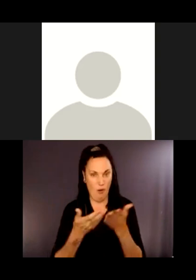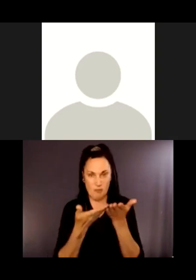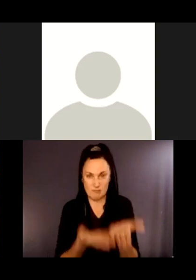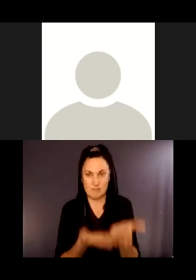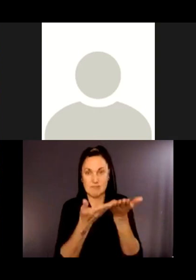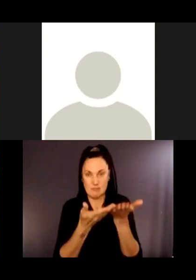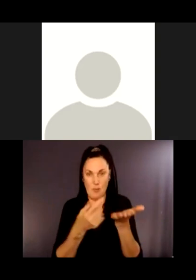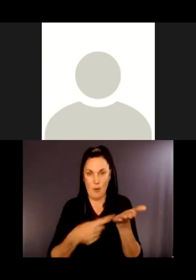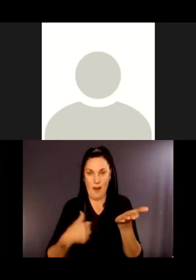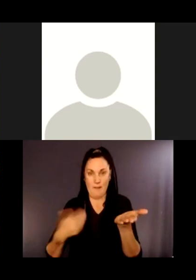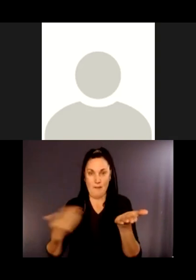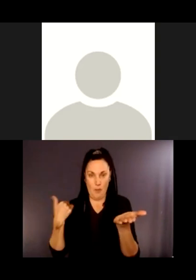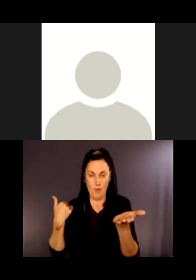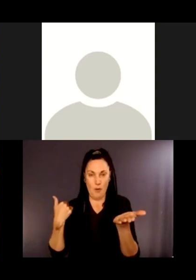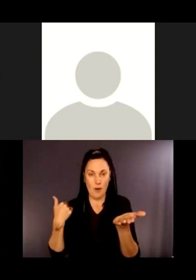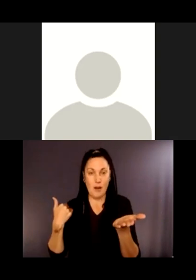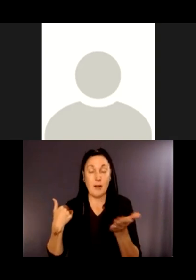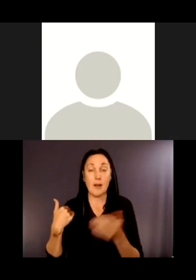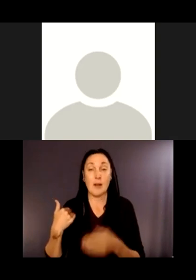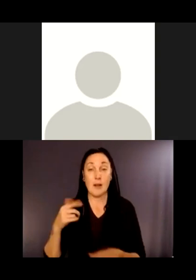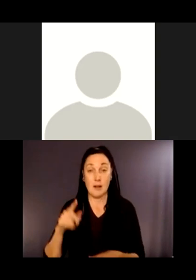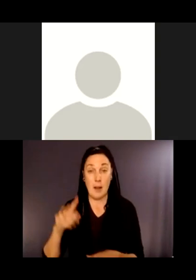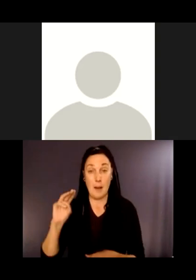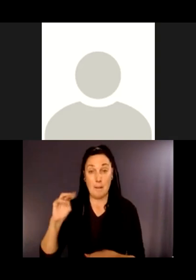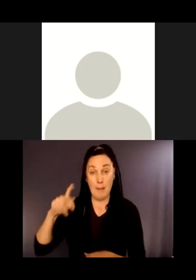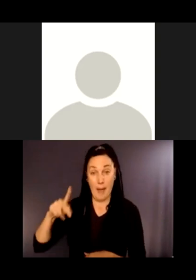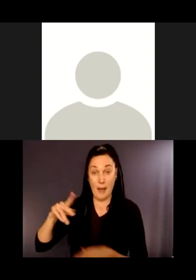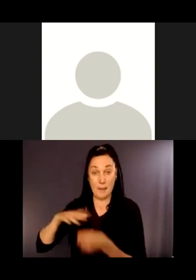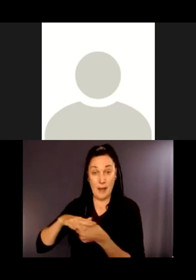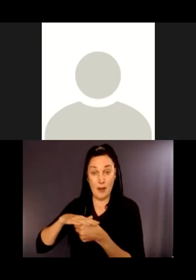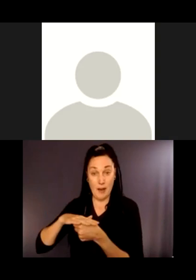When we return the kiosk and the bench and the trail surface, we